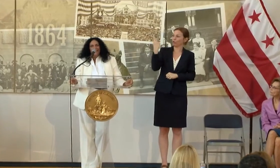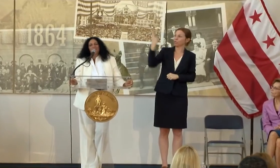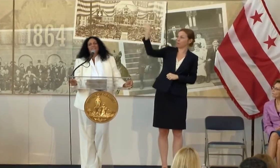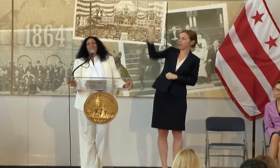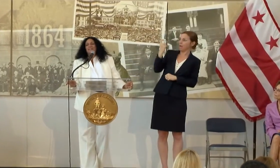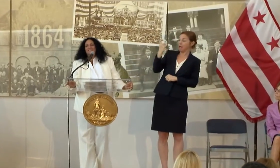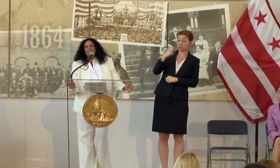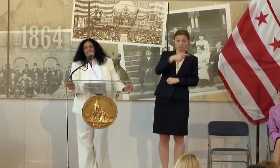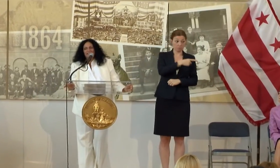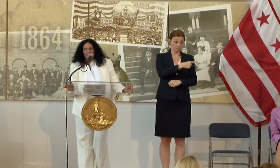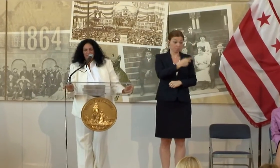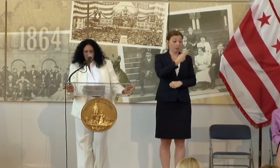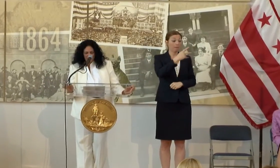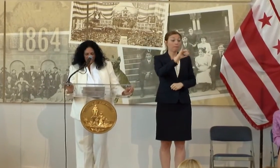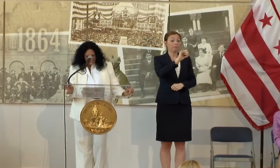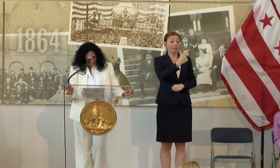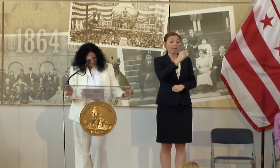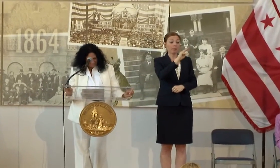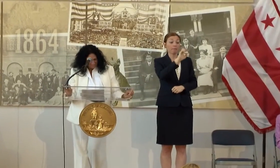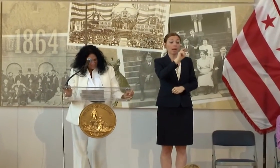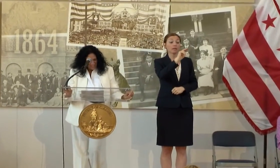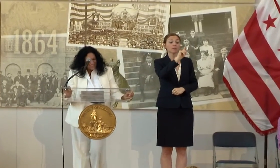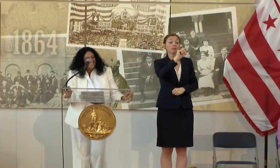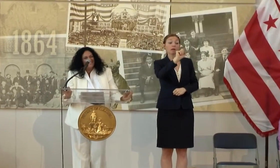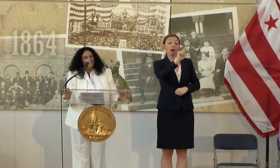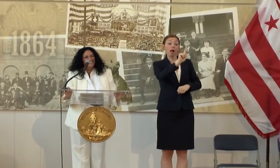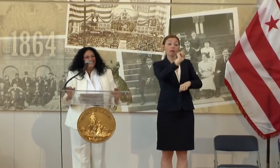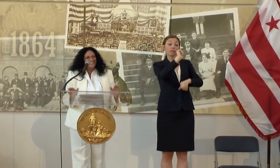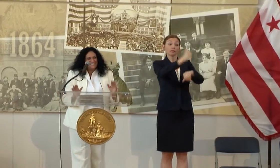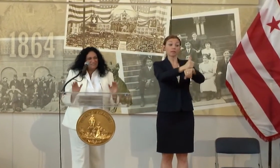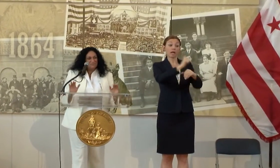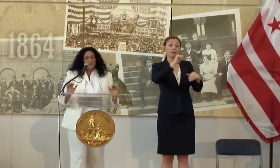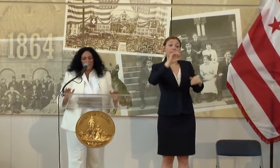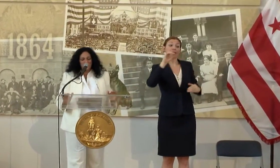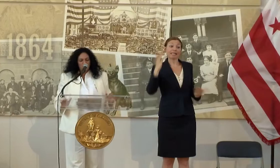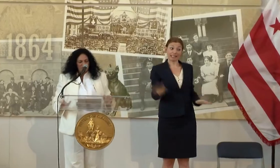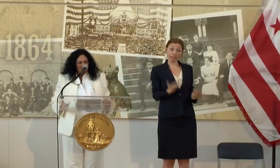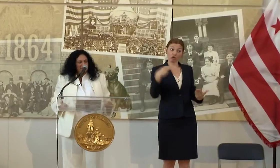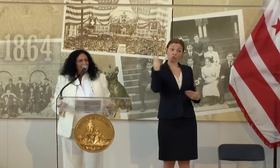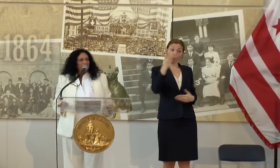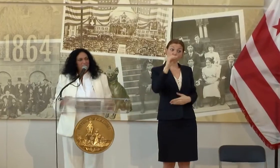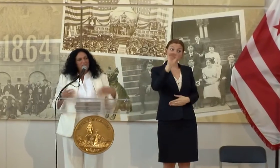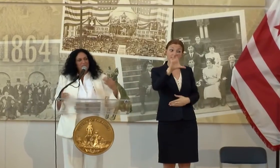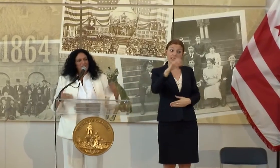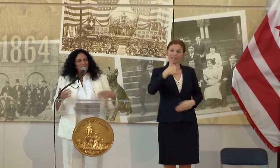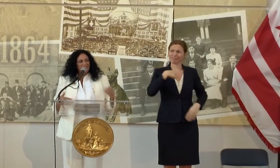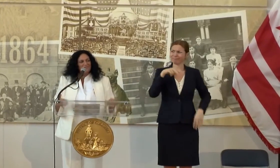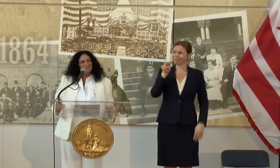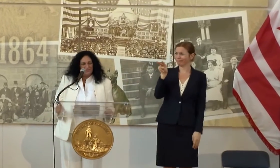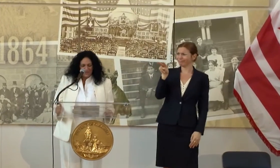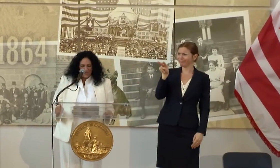I ACTUALLY CONFESS THAT I DIDN'T TAKE IT VERY SERIOUSLY. NOT UNTIL I DID SOME REAL HOMEWORK, YOU KNOW, BEYOND THE